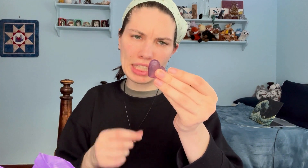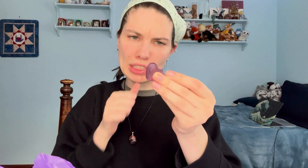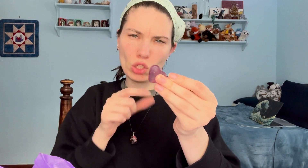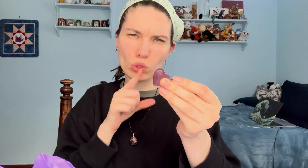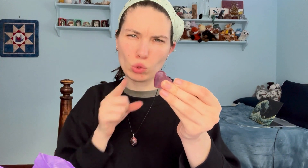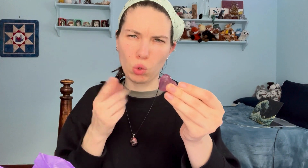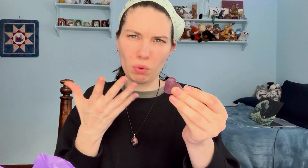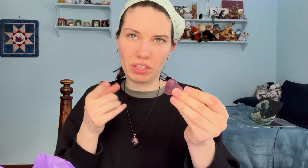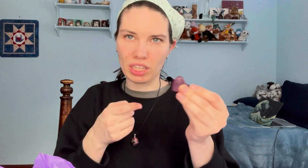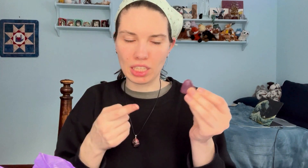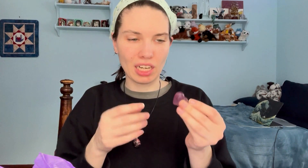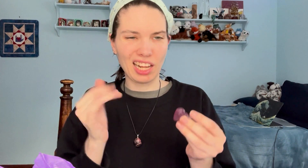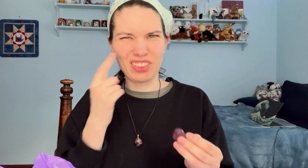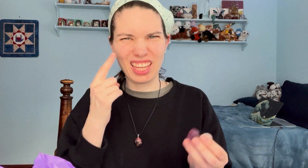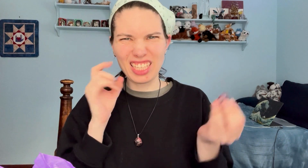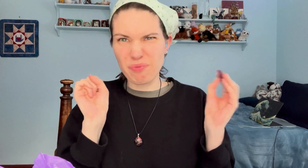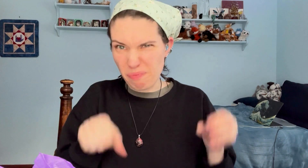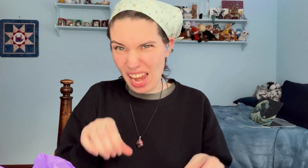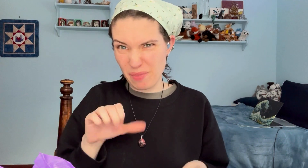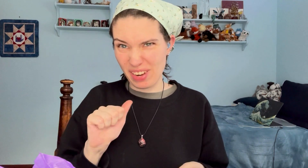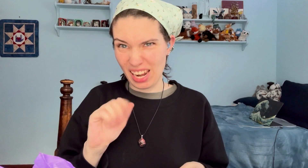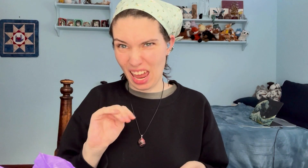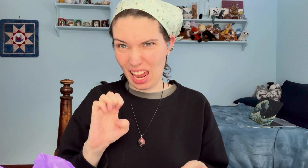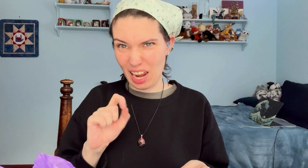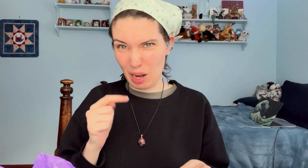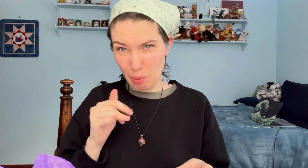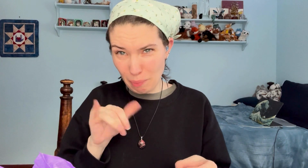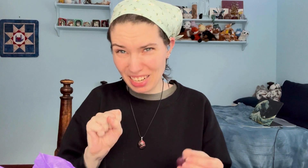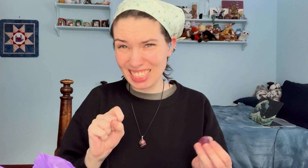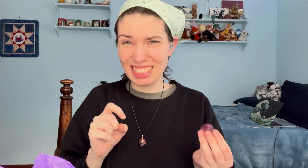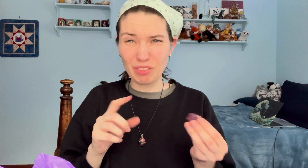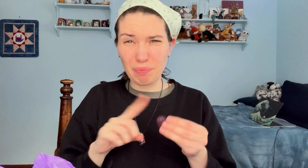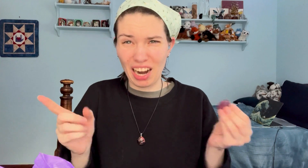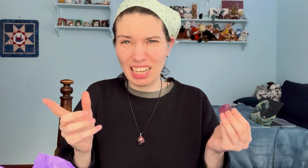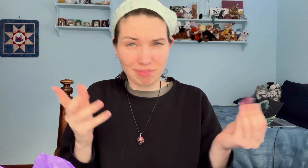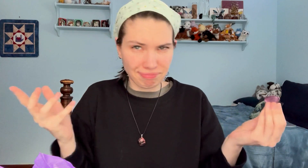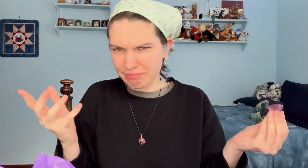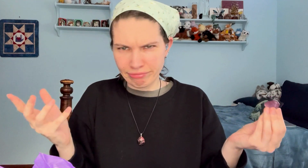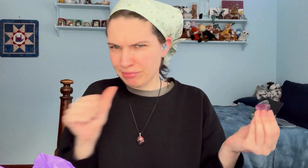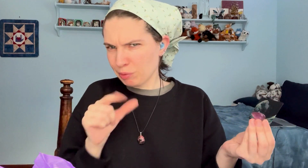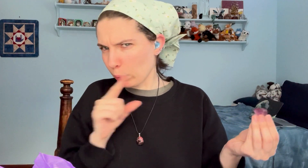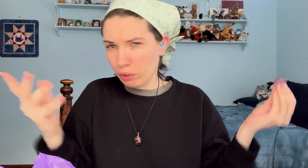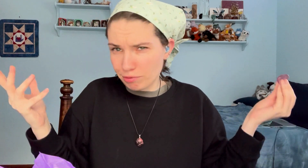Not sure what this is, I think it may be amethyst, but...not sure